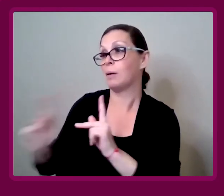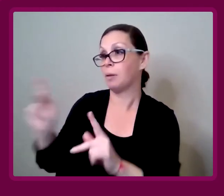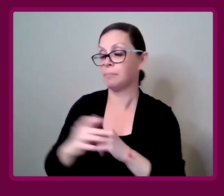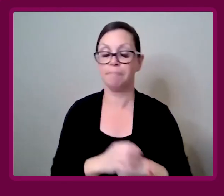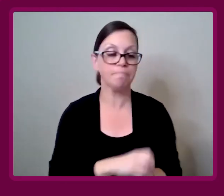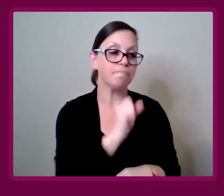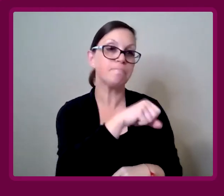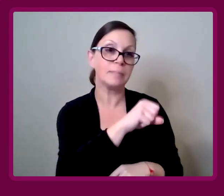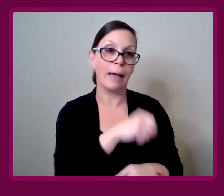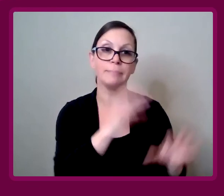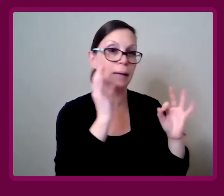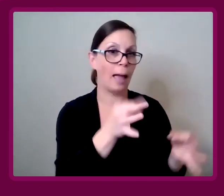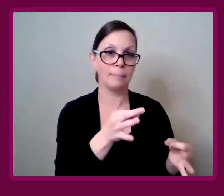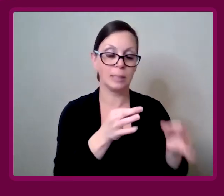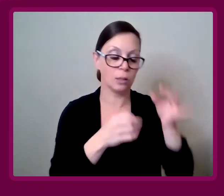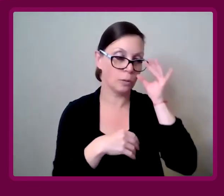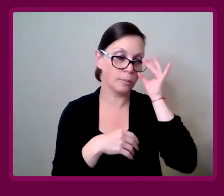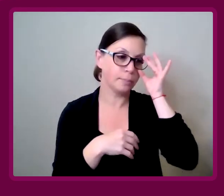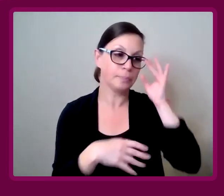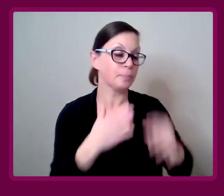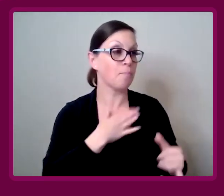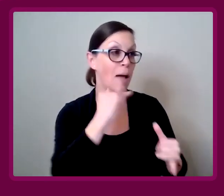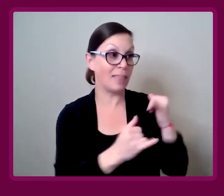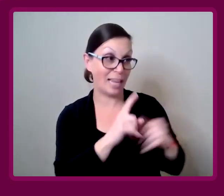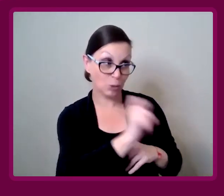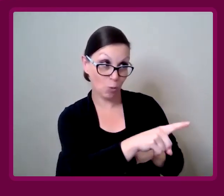Ashley Inkumsah: Absolutely.